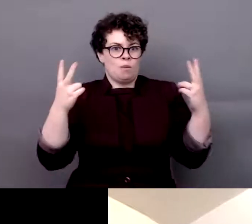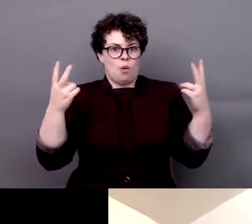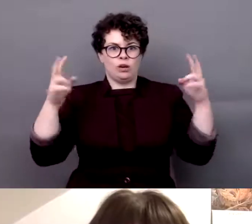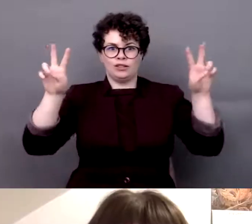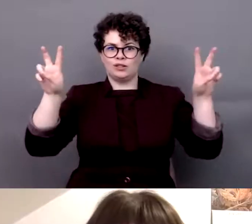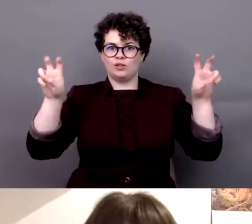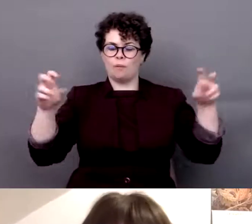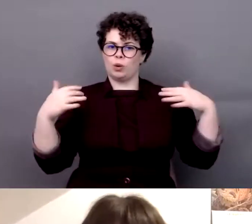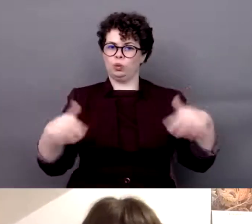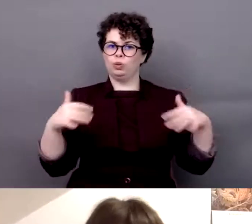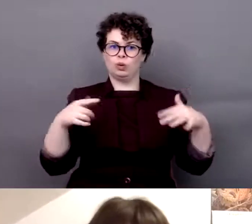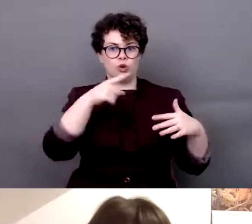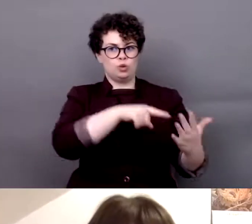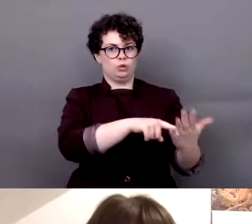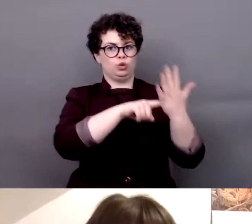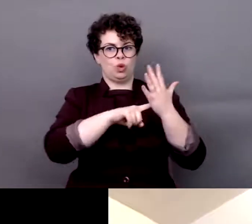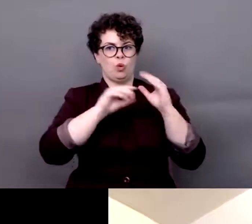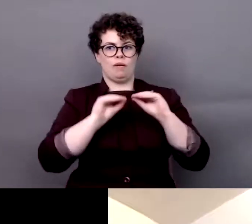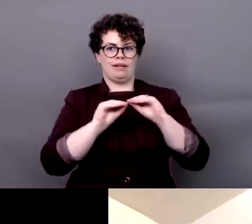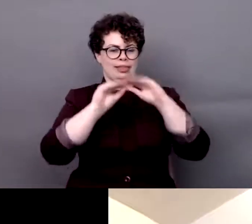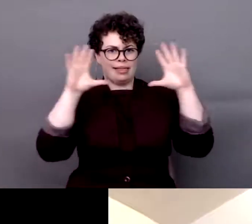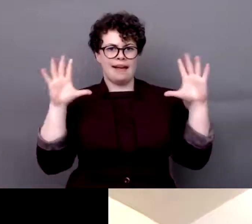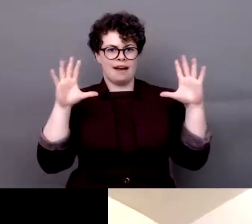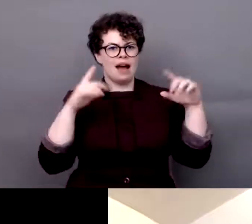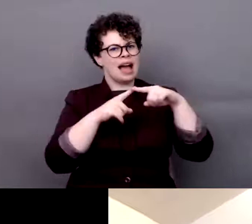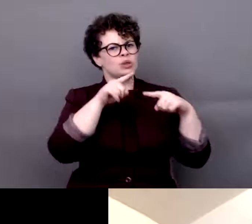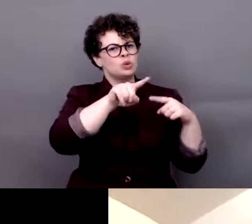extremely important topic. You asked very